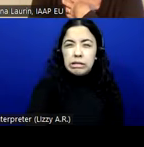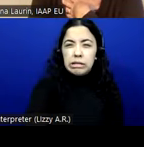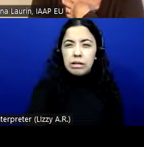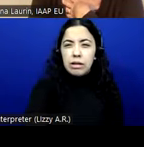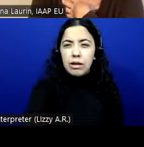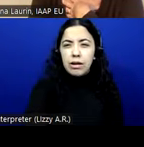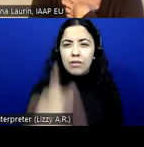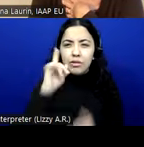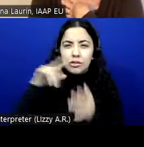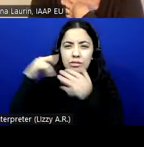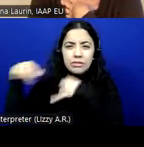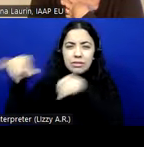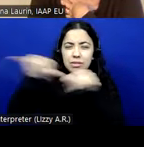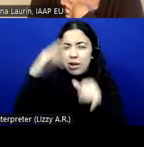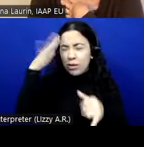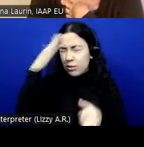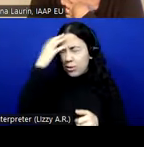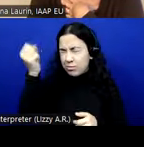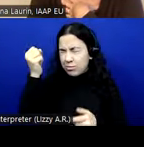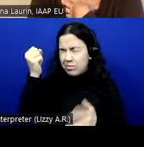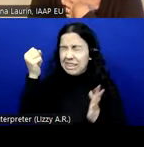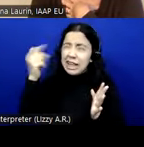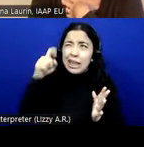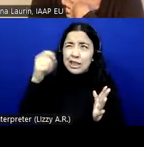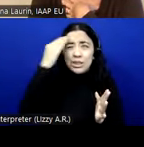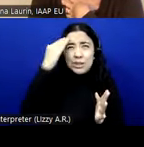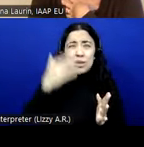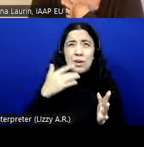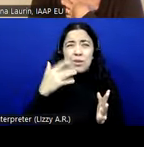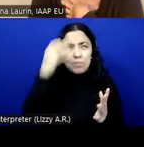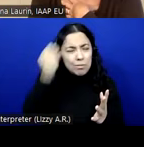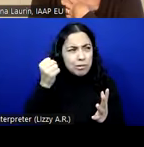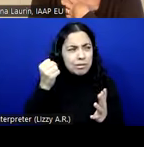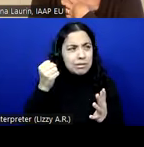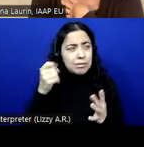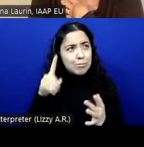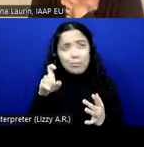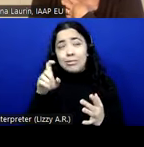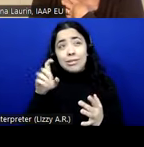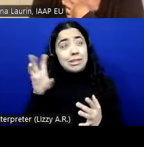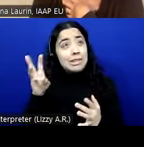I don't know why. I should know them by heart the 186 pages, but I haven't. But basically,